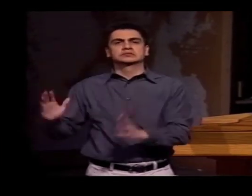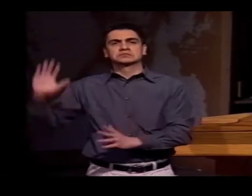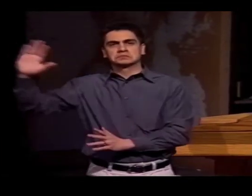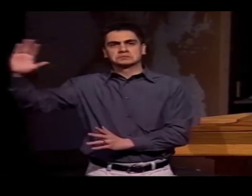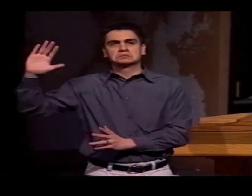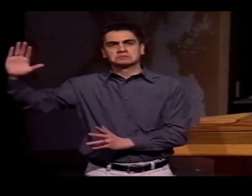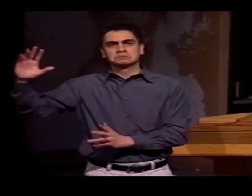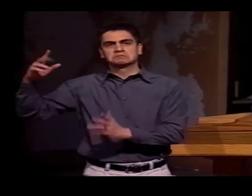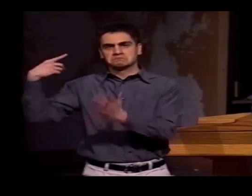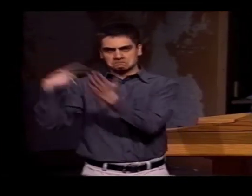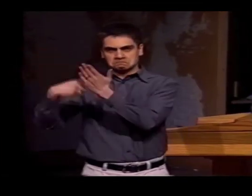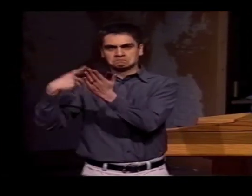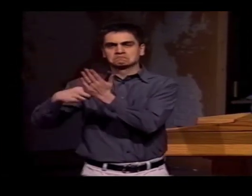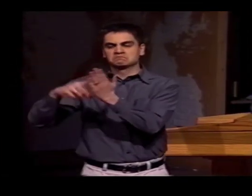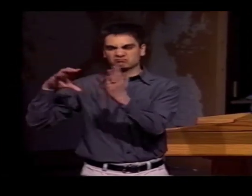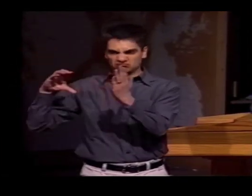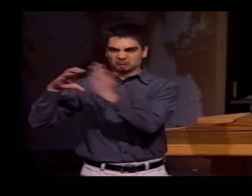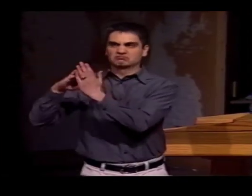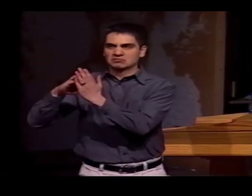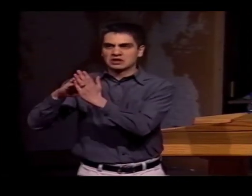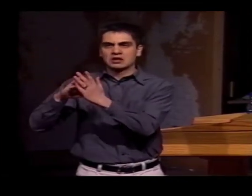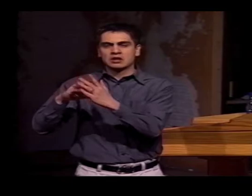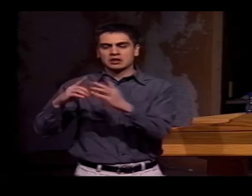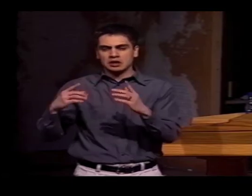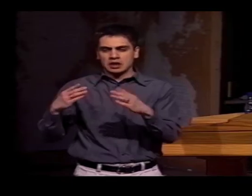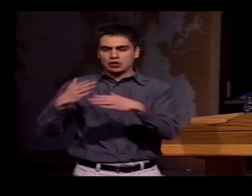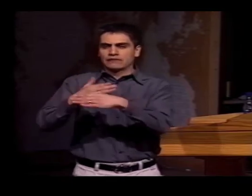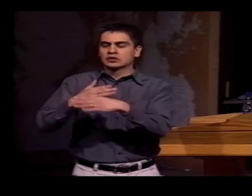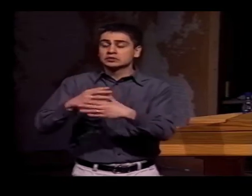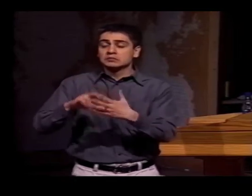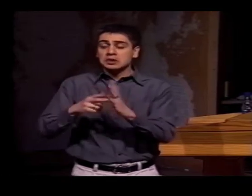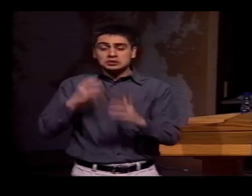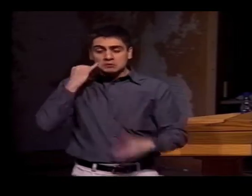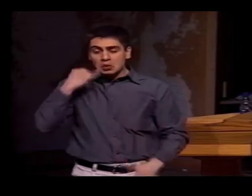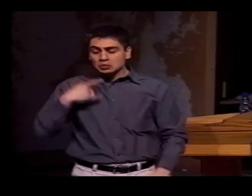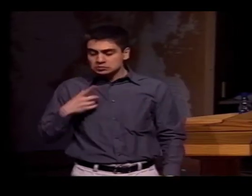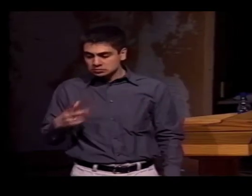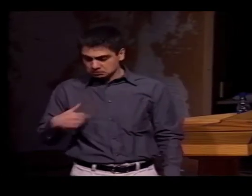IS A LINGUIST WHO HAS WRITTEN ABOUT INTERFERENCE,